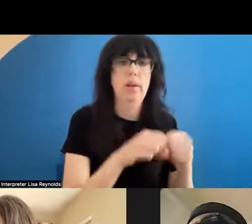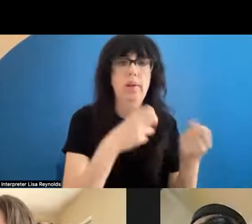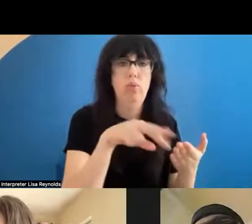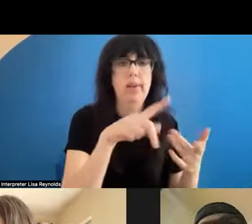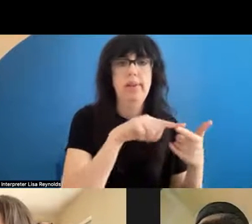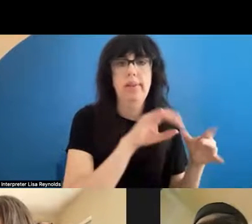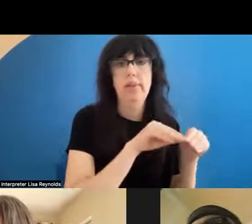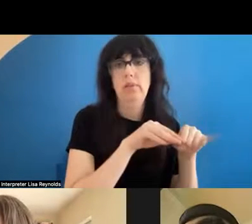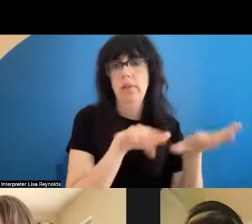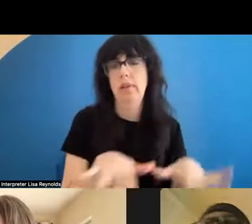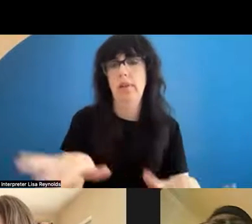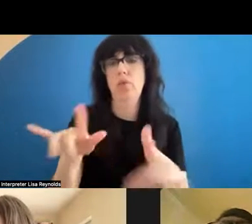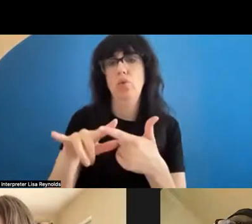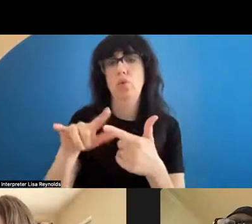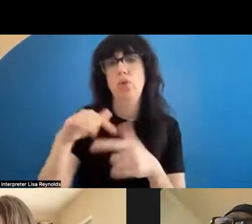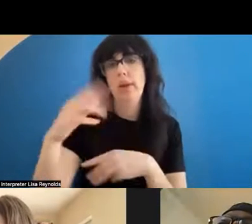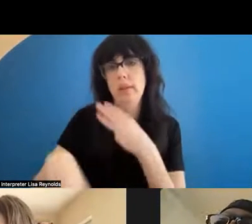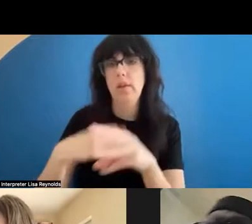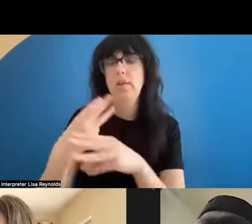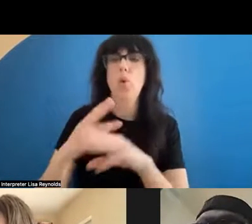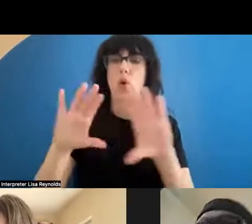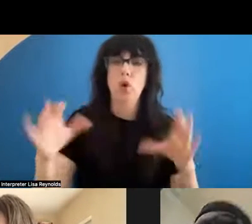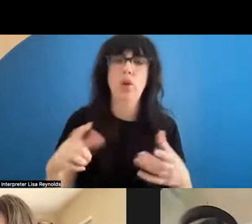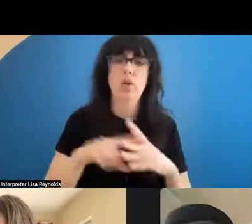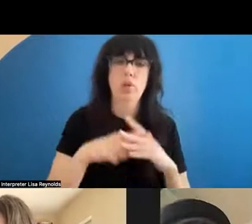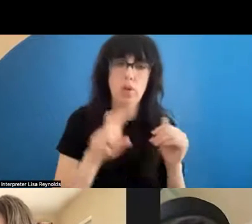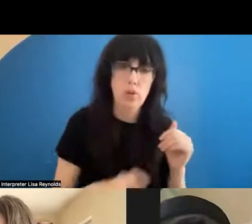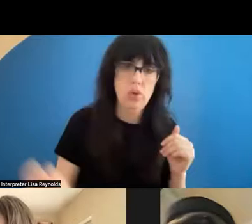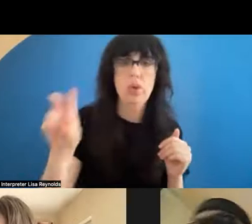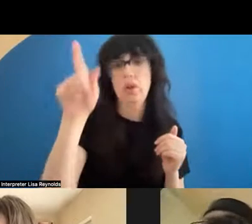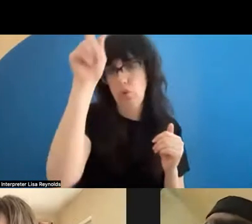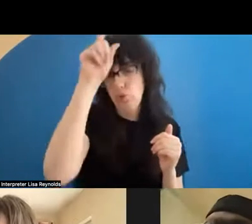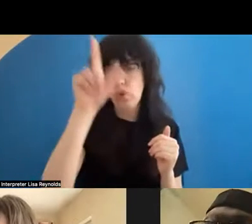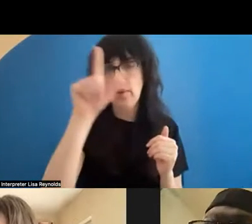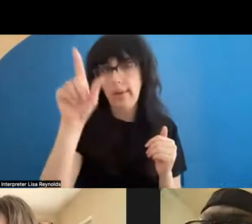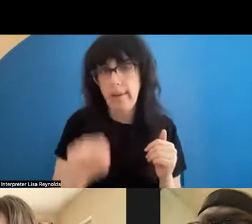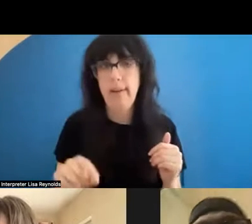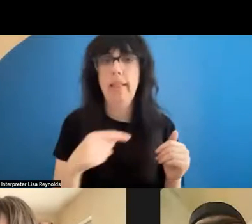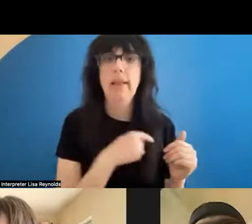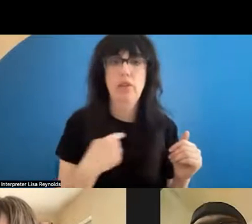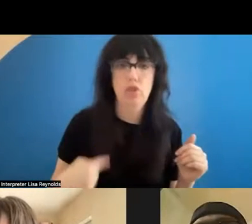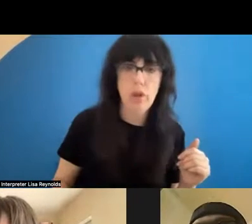world. And I started touring a lot -- Germany , Italy, China,